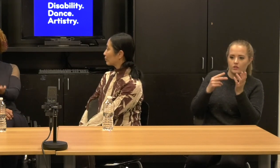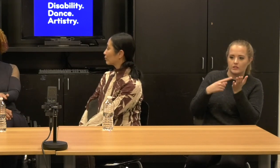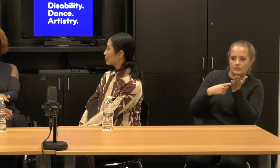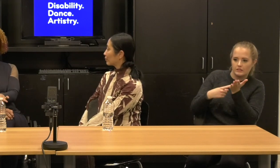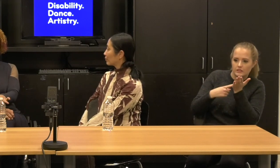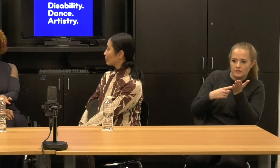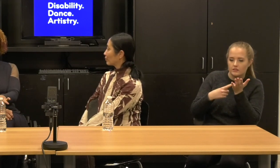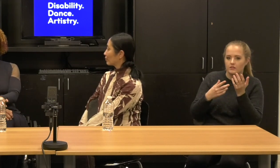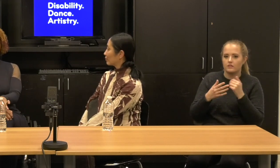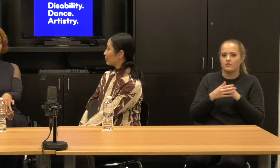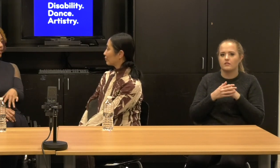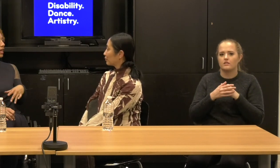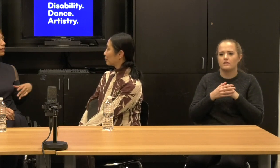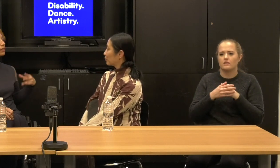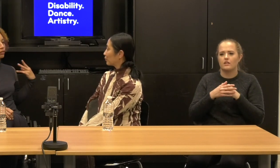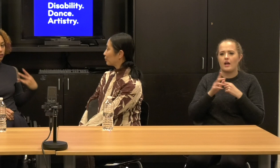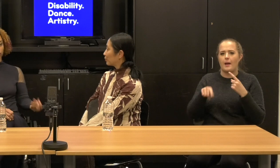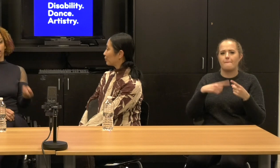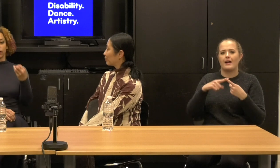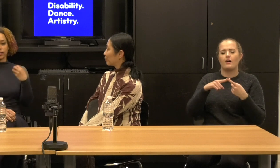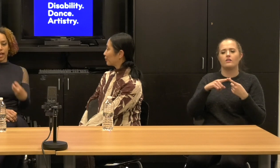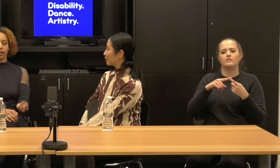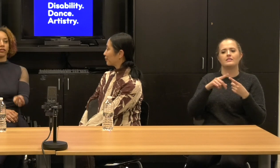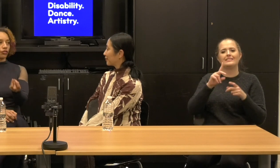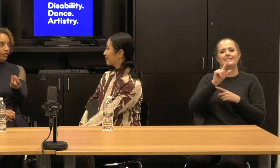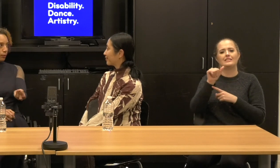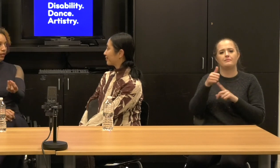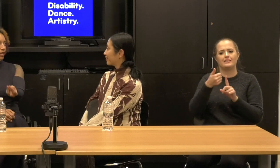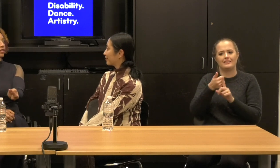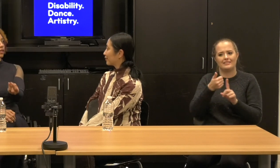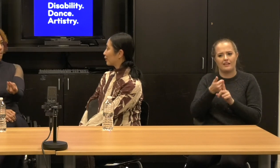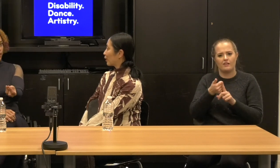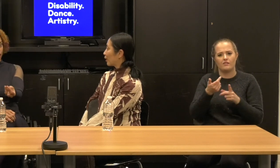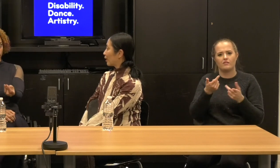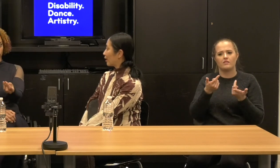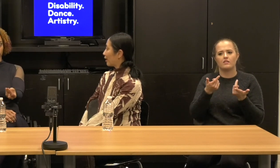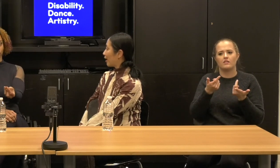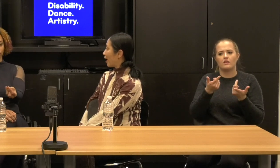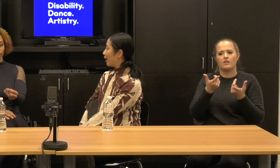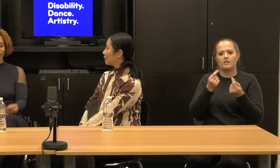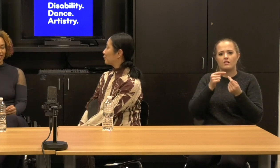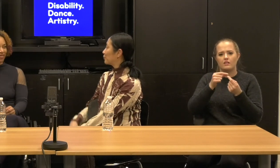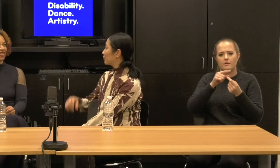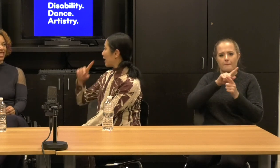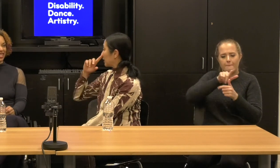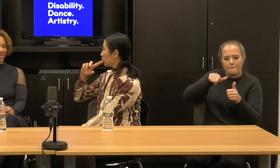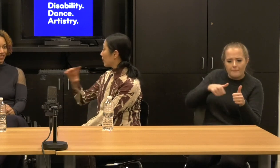virtuosity. And then look down to see what it is. The impairment office. Janet: Thank you.